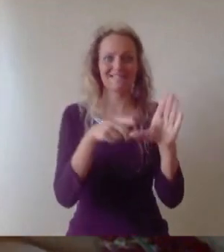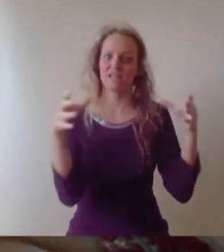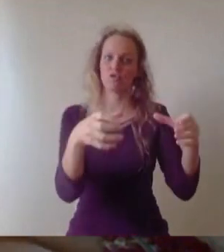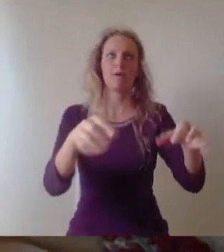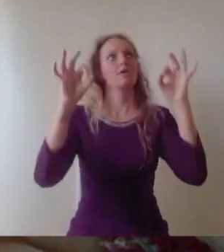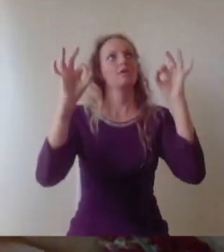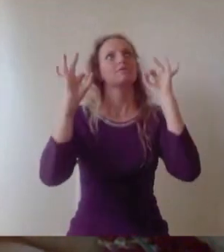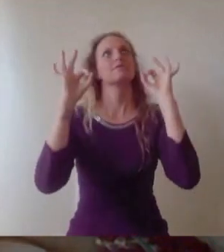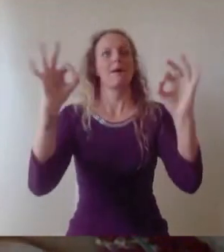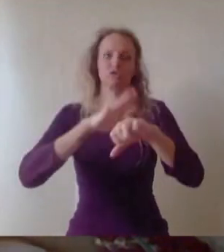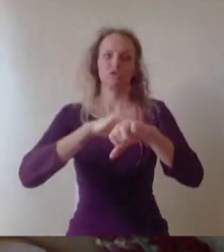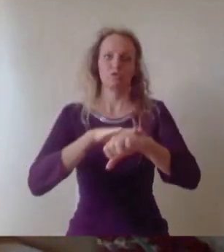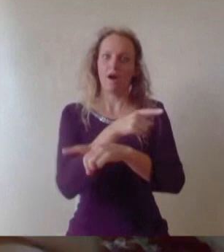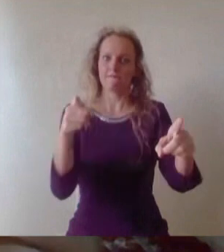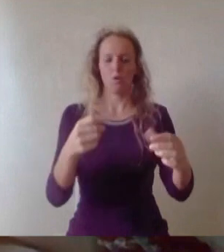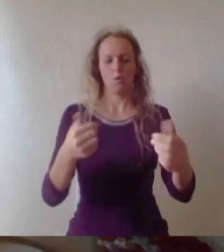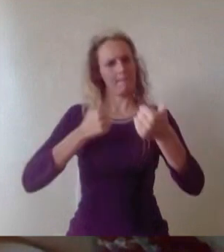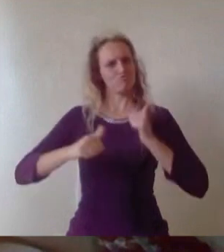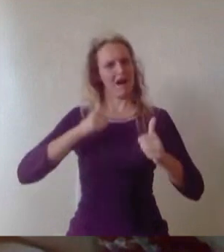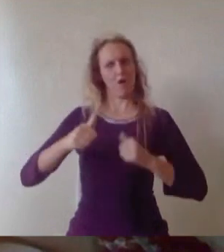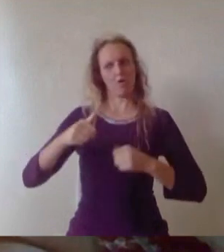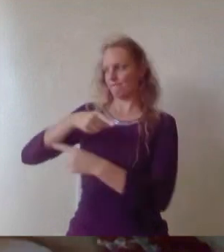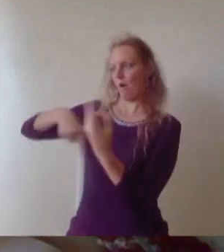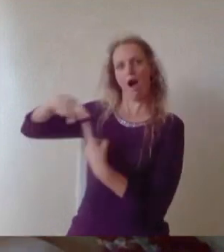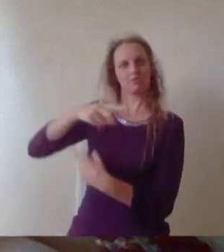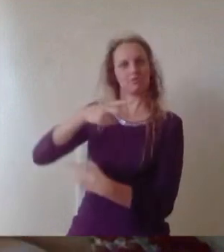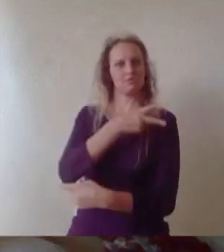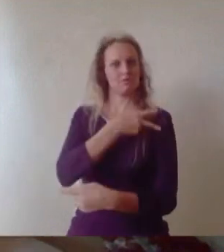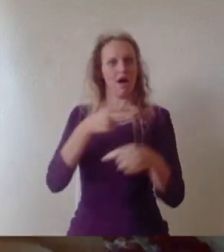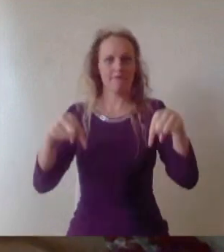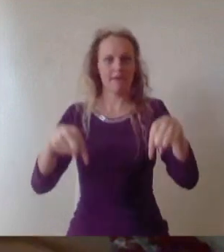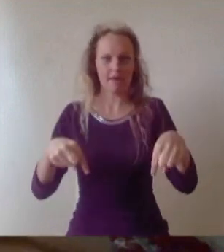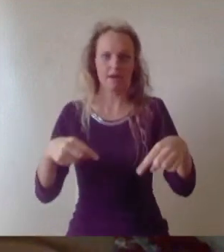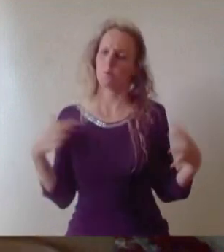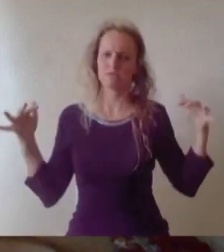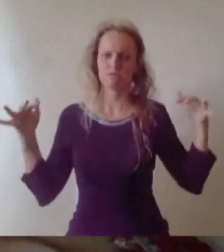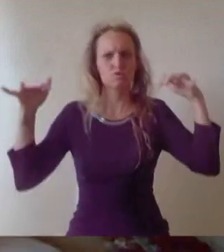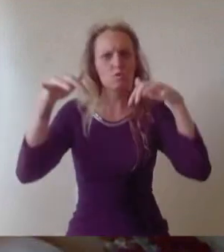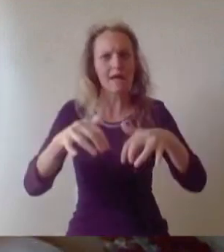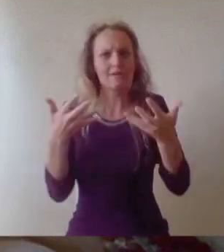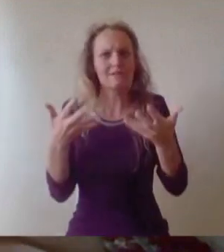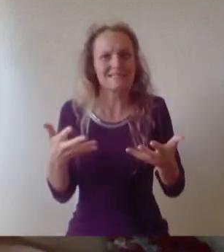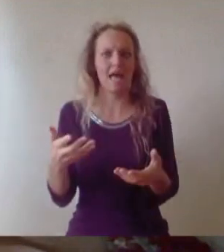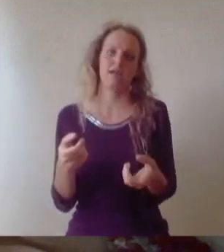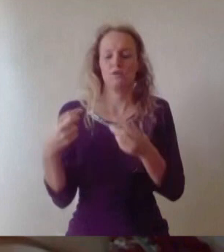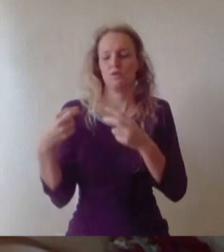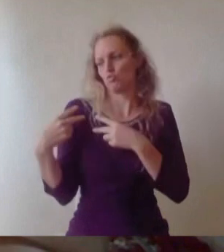As Ian has said we come together today to celebrate this moment, to reflect a little on your time at Bristol and to share a few words of